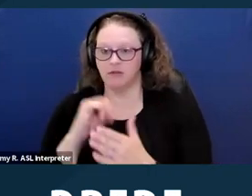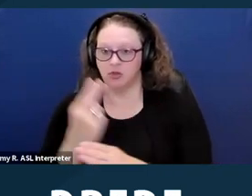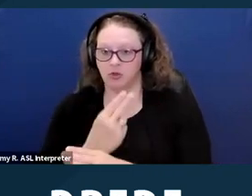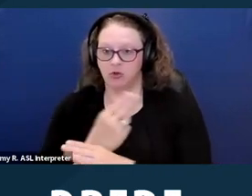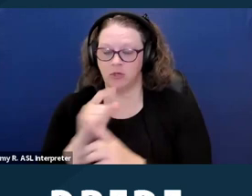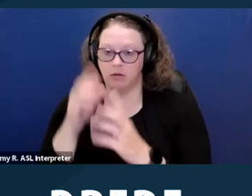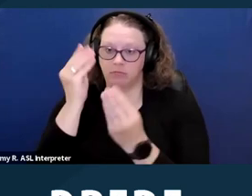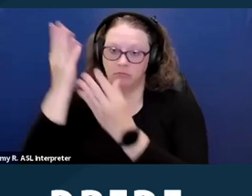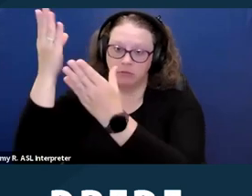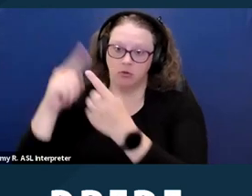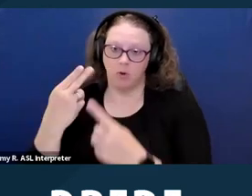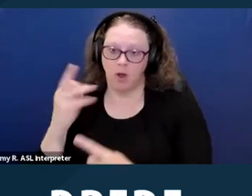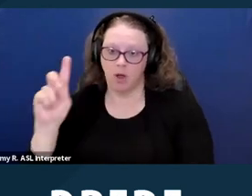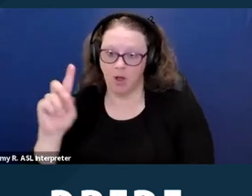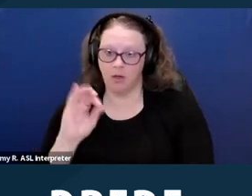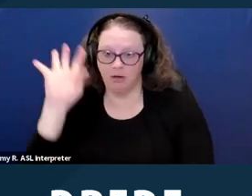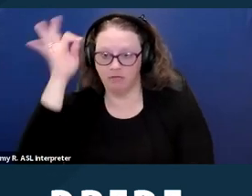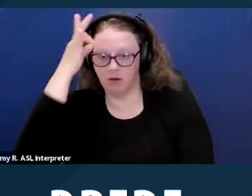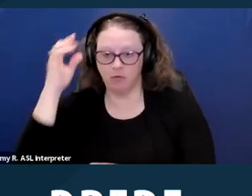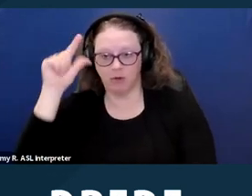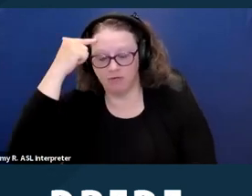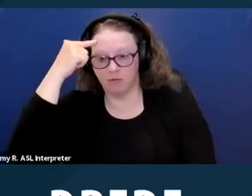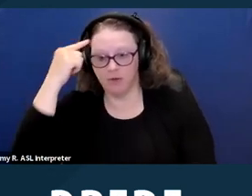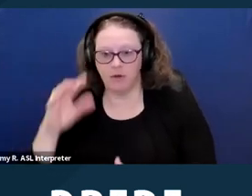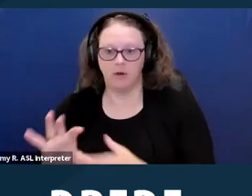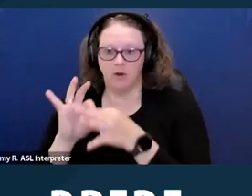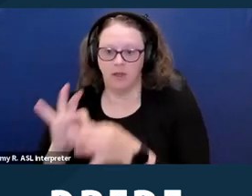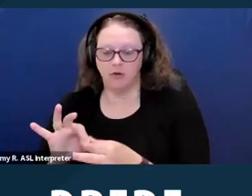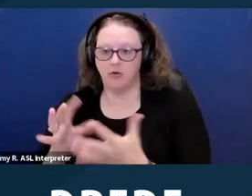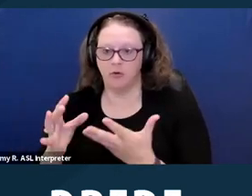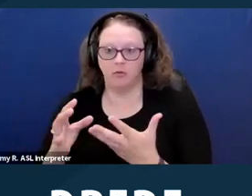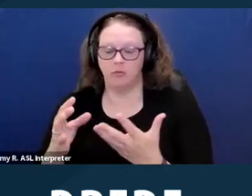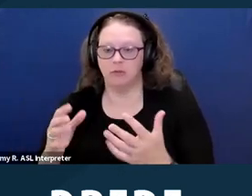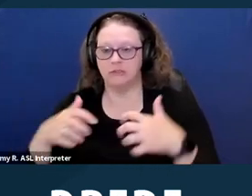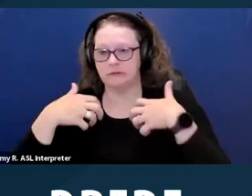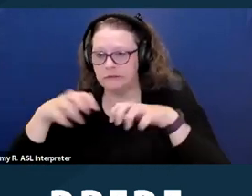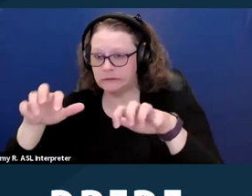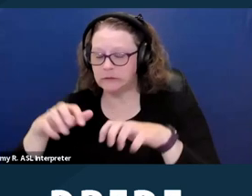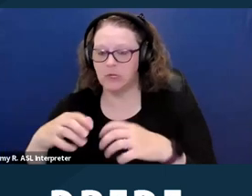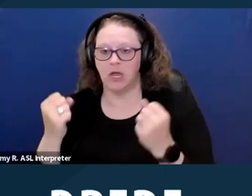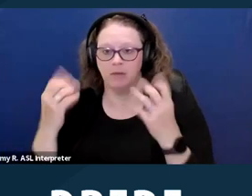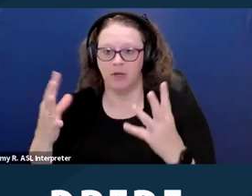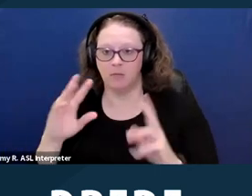and to the federal government in terms of just the sheer number and the prevalence of discrimination that's happening.